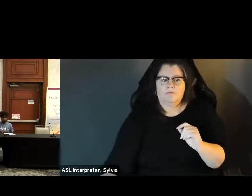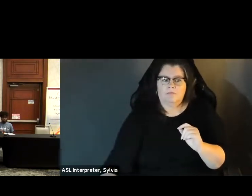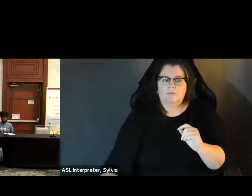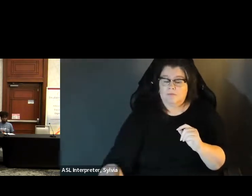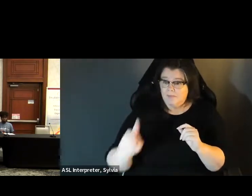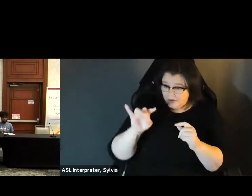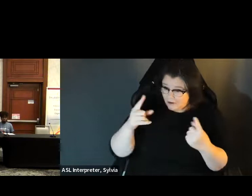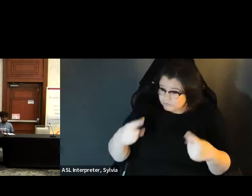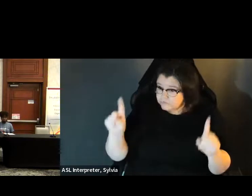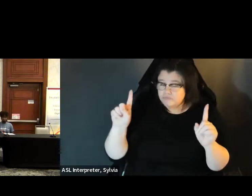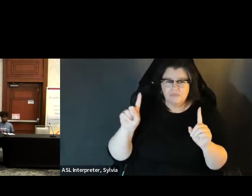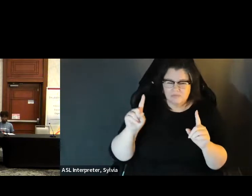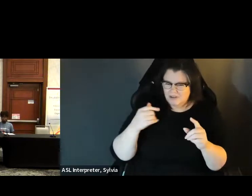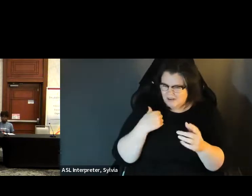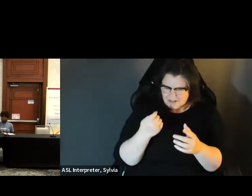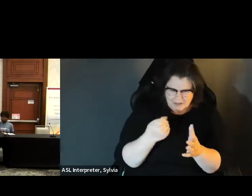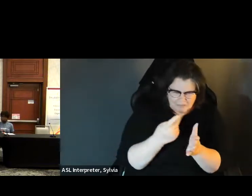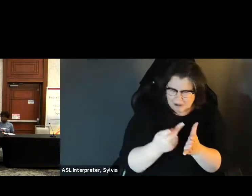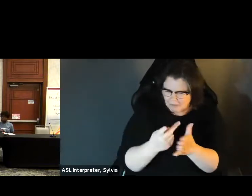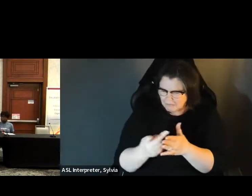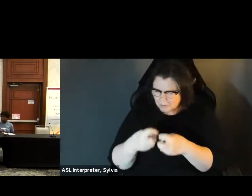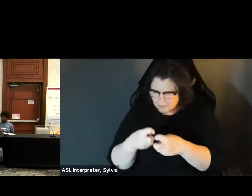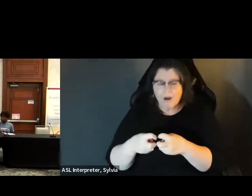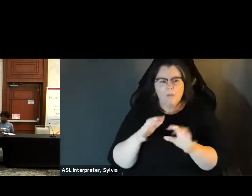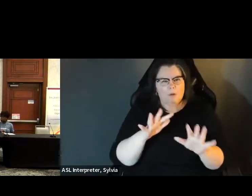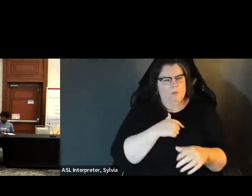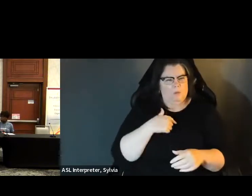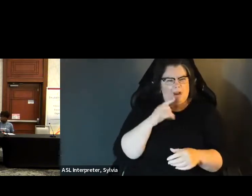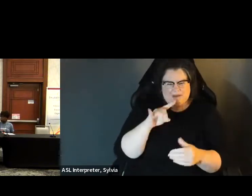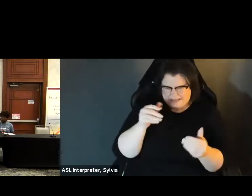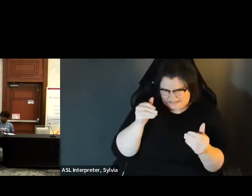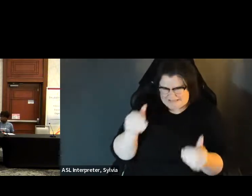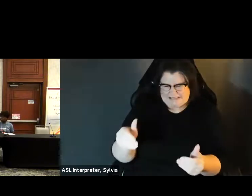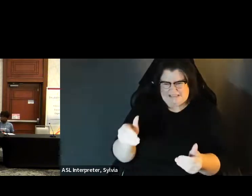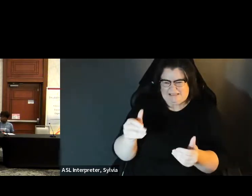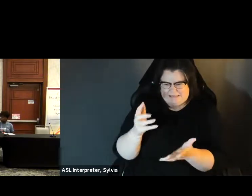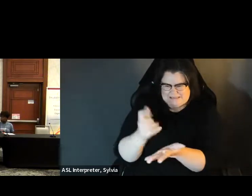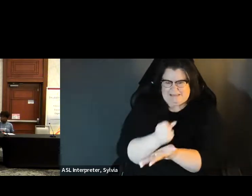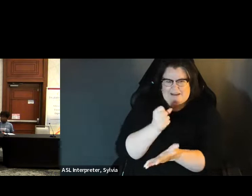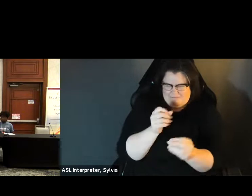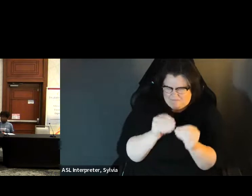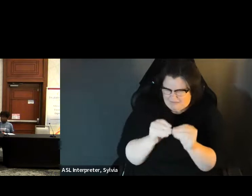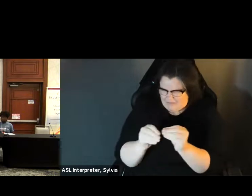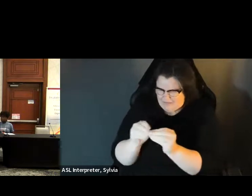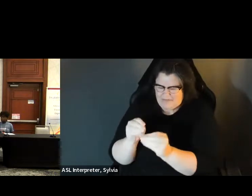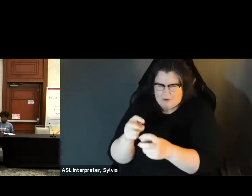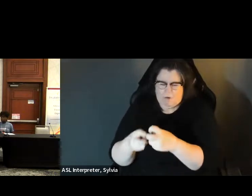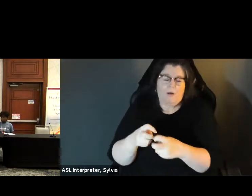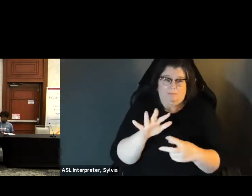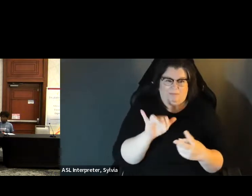then was a lot of conversation based on that, how it worked, and problems they had, and we were able to fix a lot of those problems. how it worked and problems they had and we were able to Second thing I want to comment in terms of legislators.